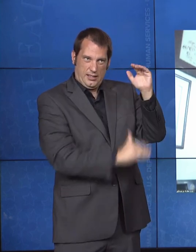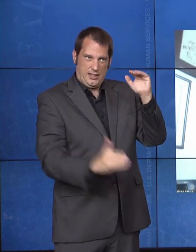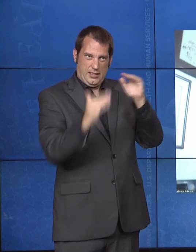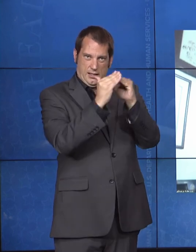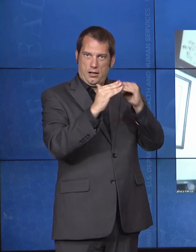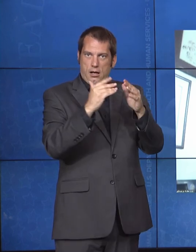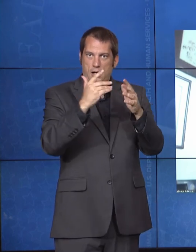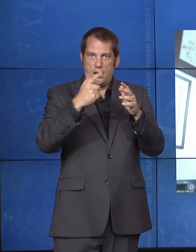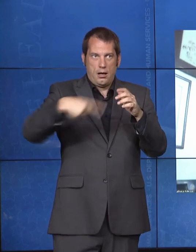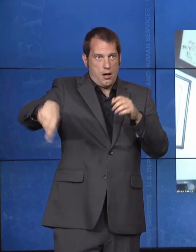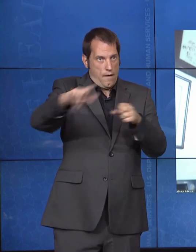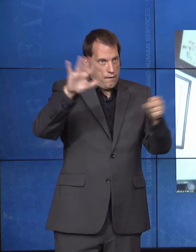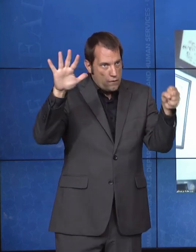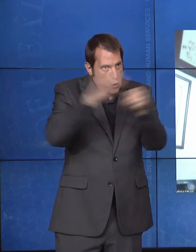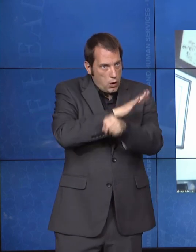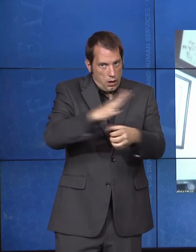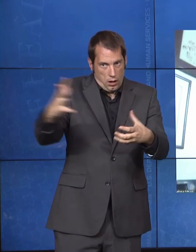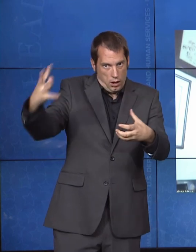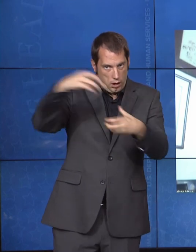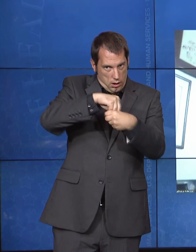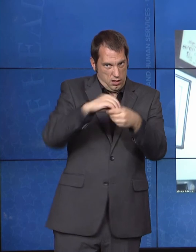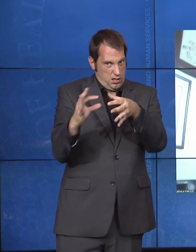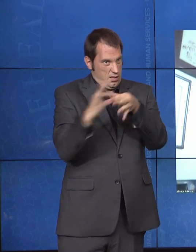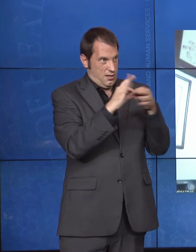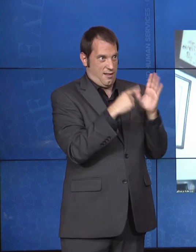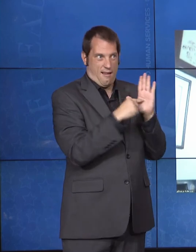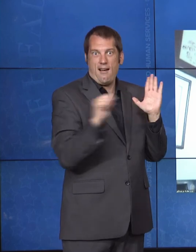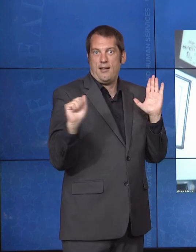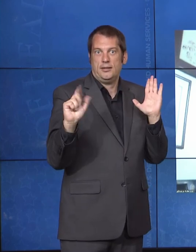So, again, we're very grateful for your time. We're grateful that you tuned in for this